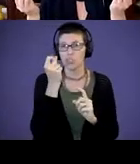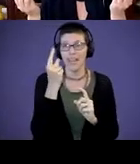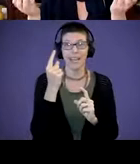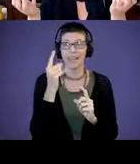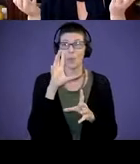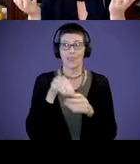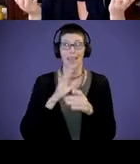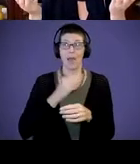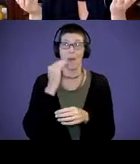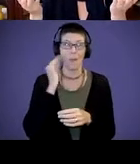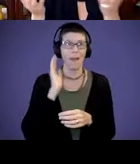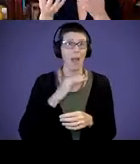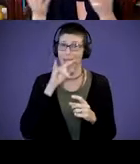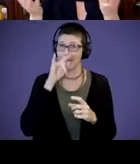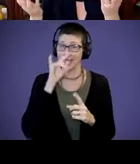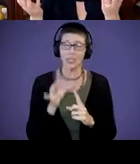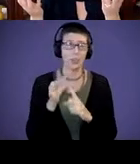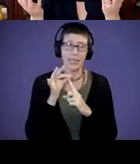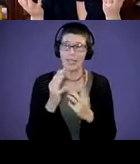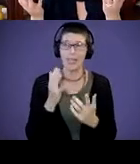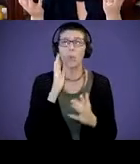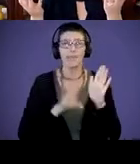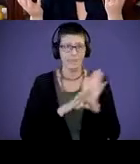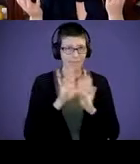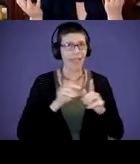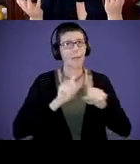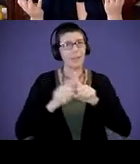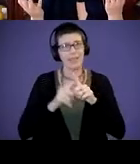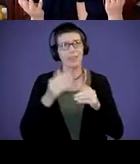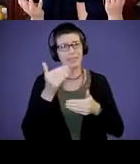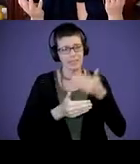our kids are unique. They're going to develop at different stages and ages. And it's not always